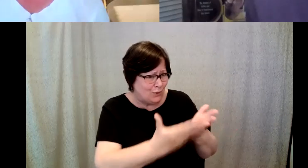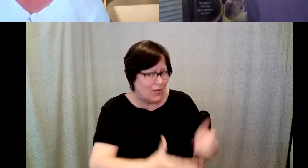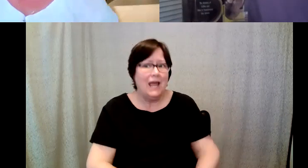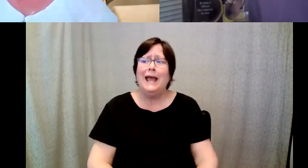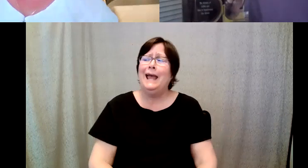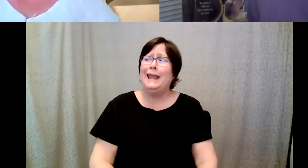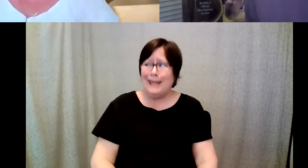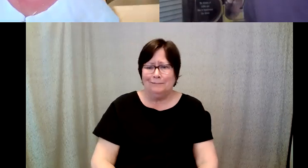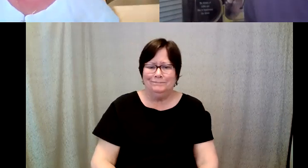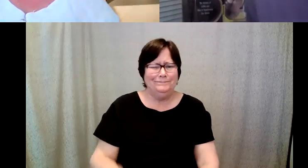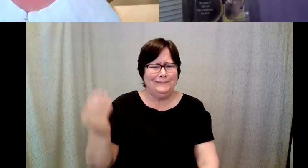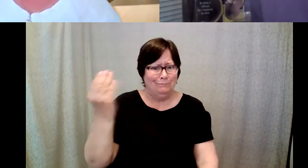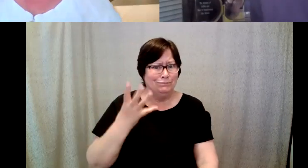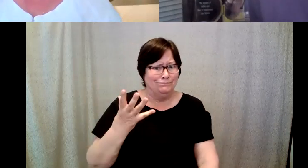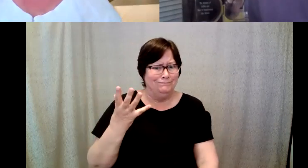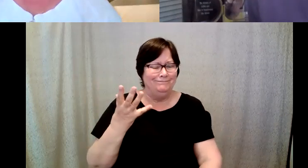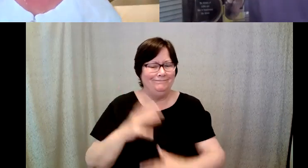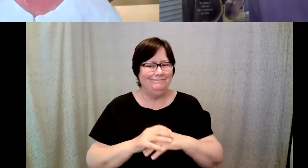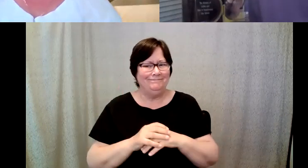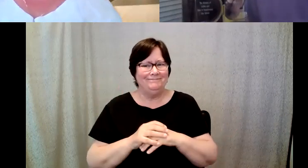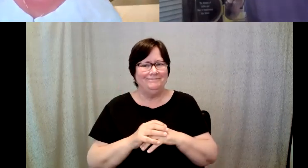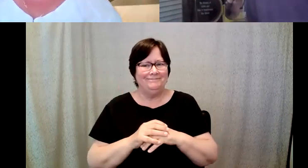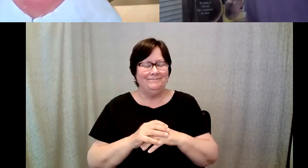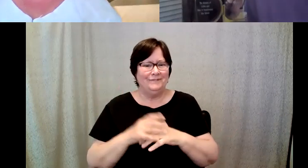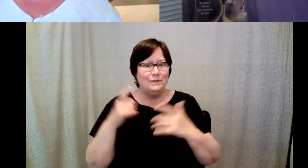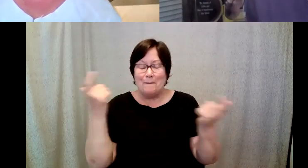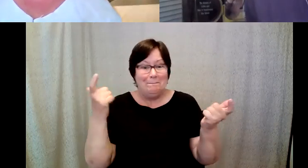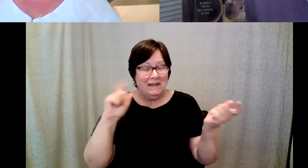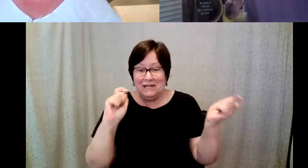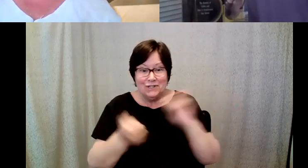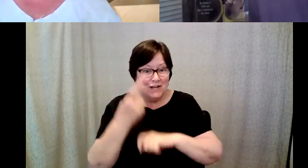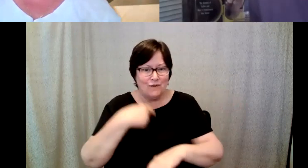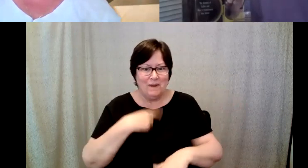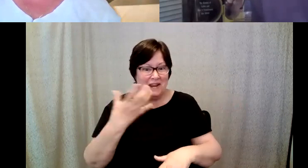D. Major Cohen: I in fact it was a huge transition for me, anyone who knew me at Starbucks knew